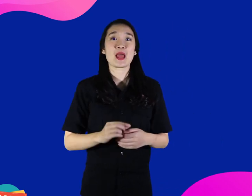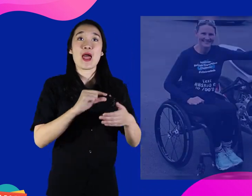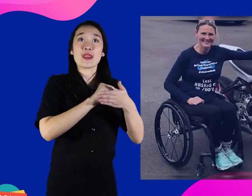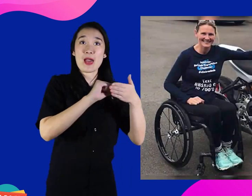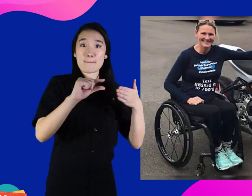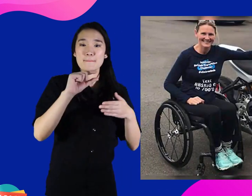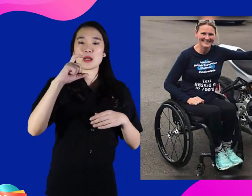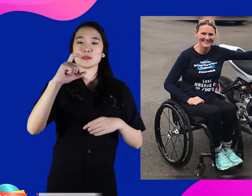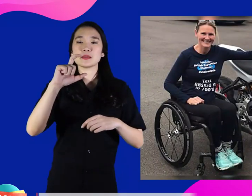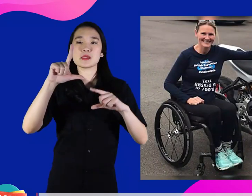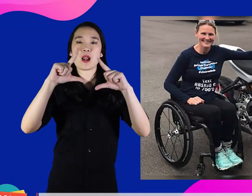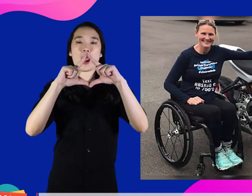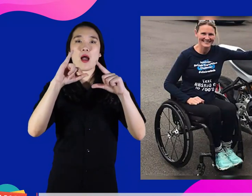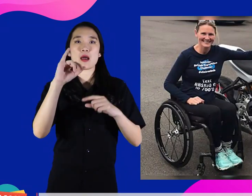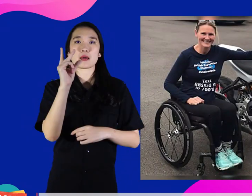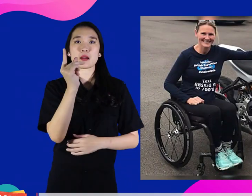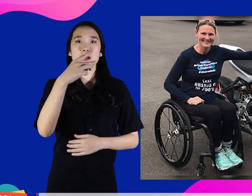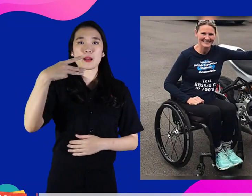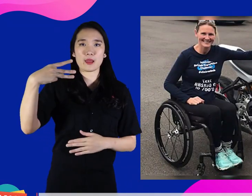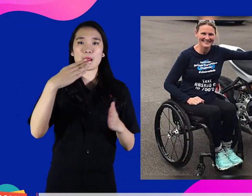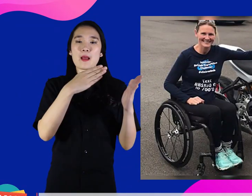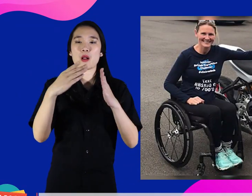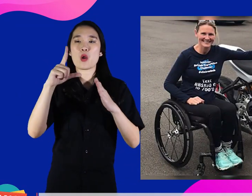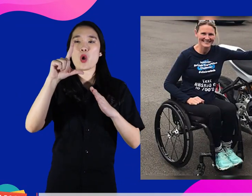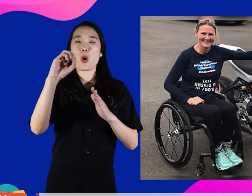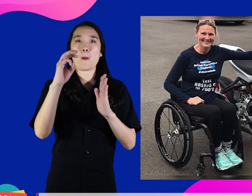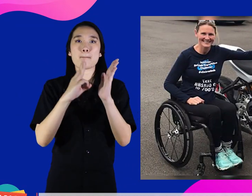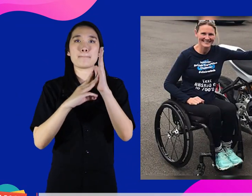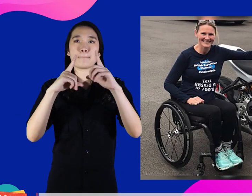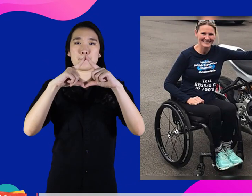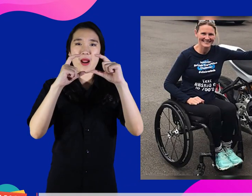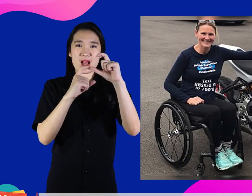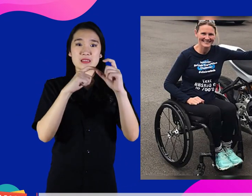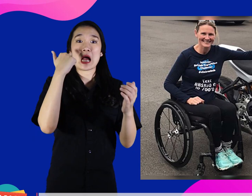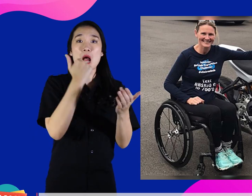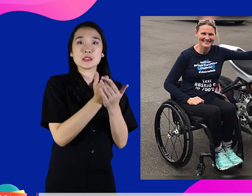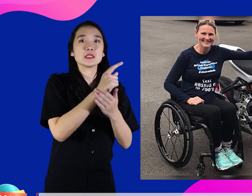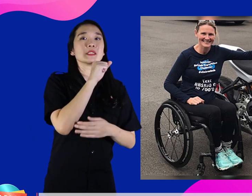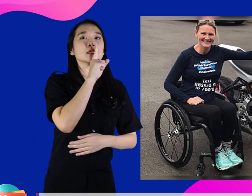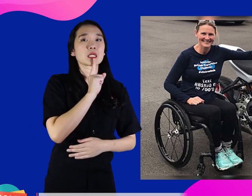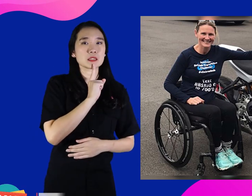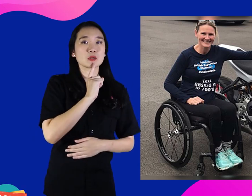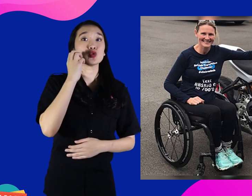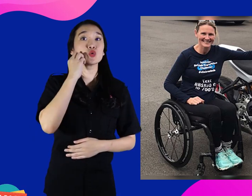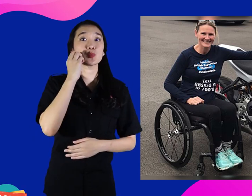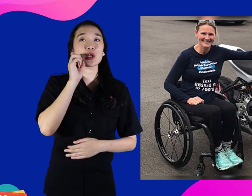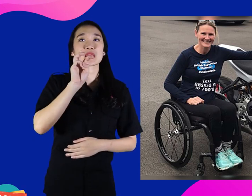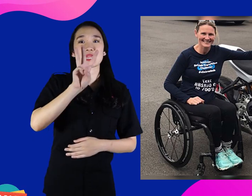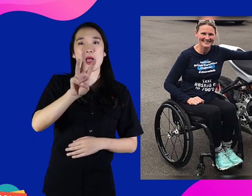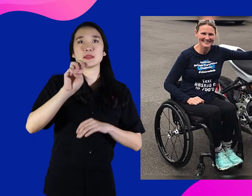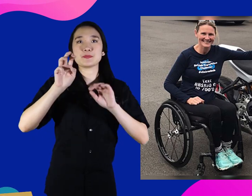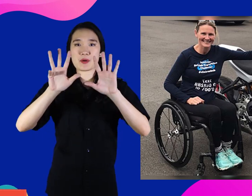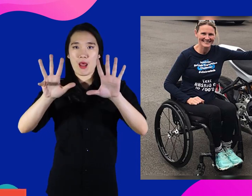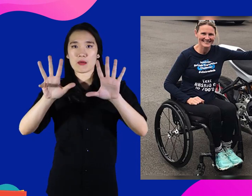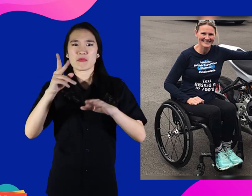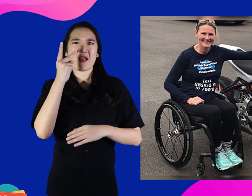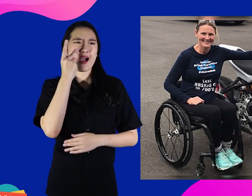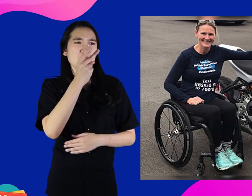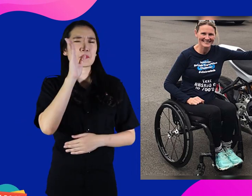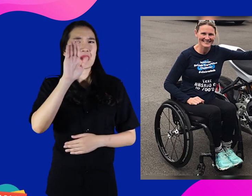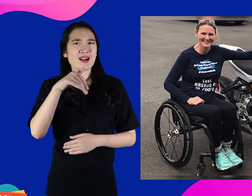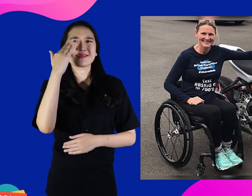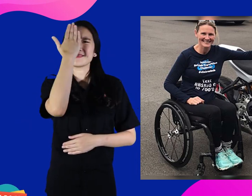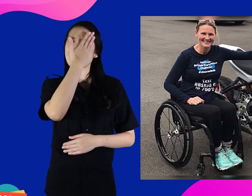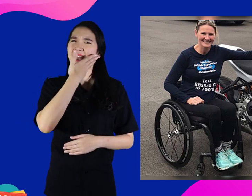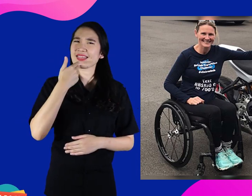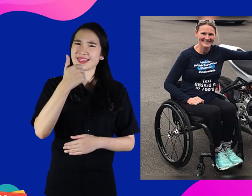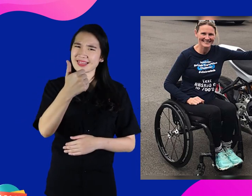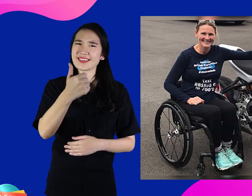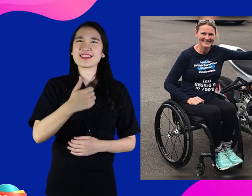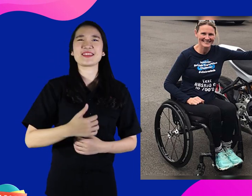Her name is Claire Lomas, from Britain, 39 years old and looks still beautiful.